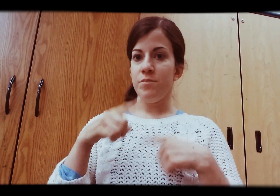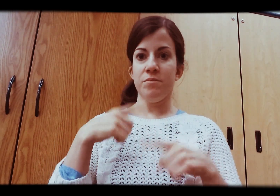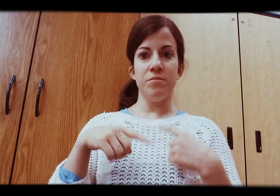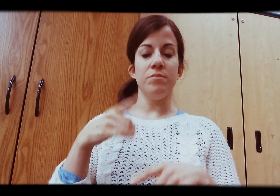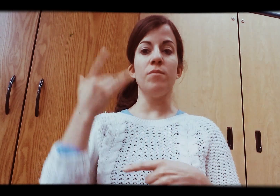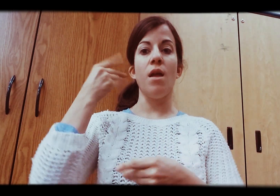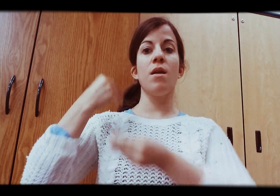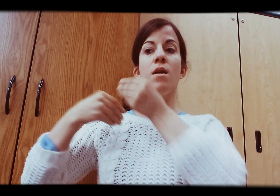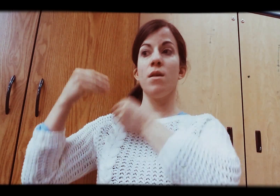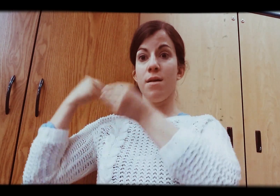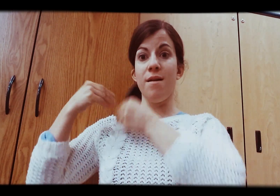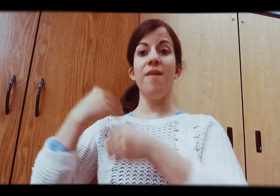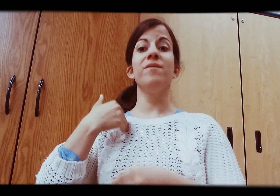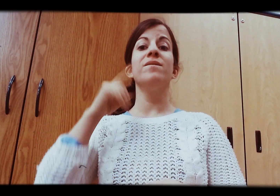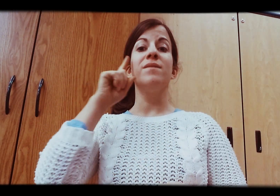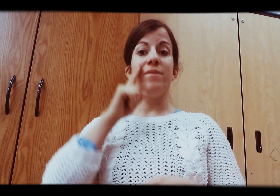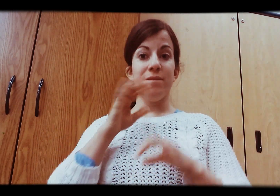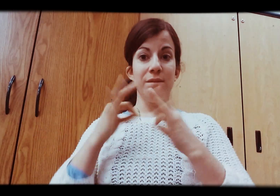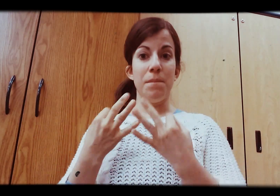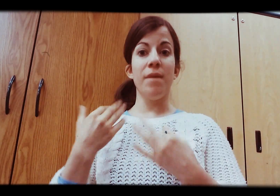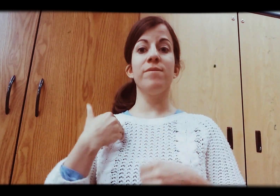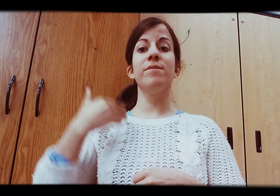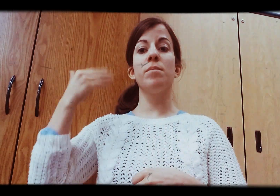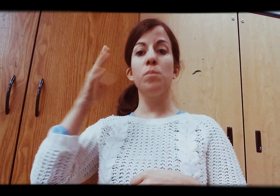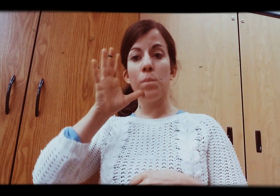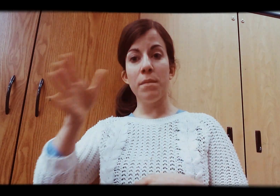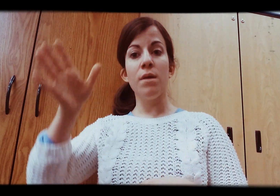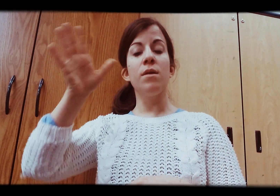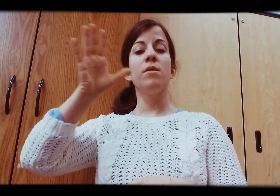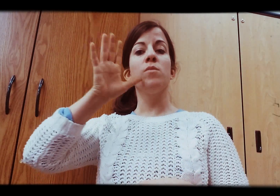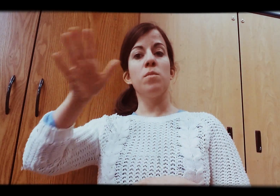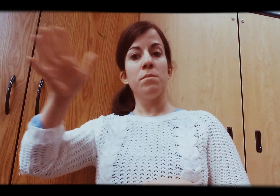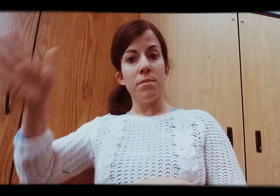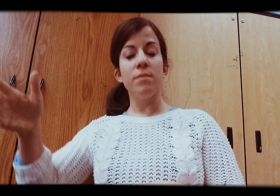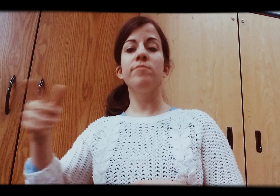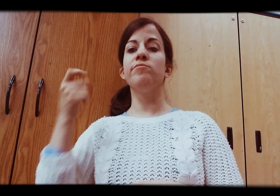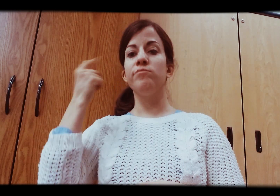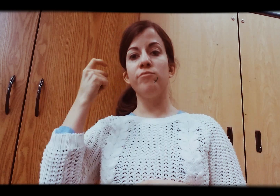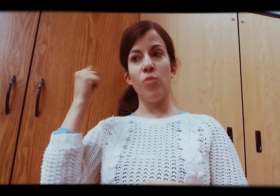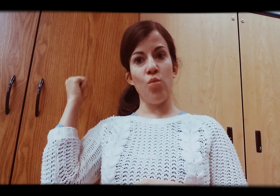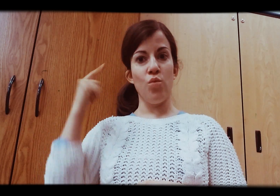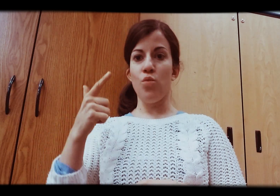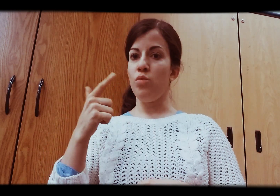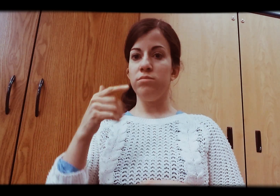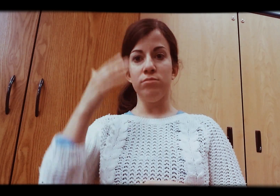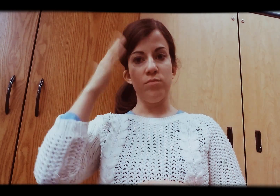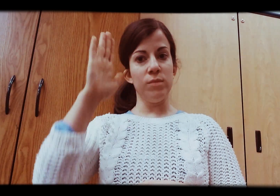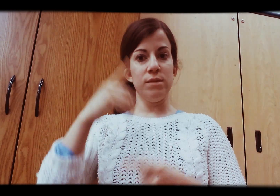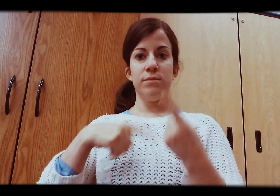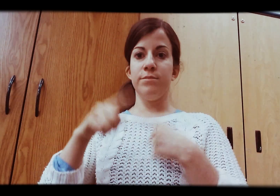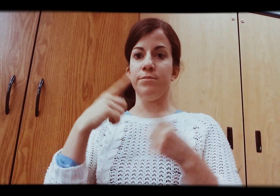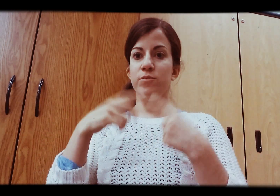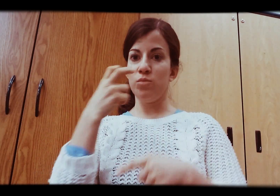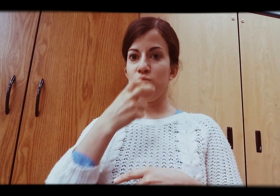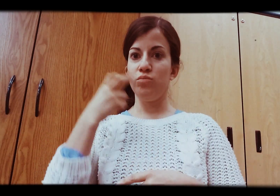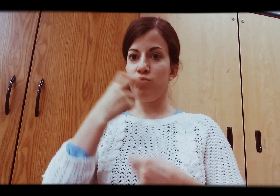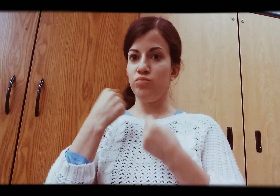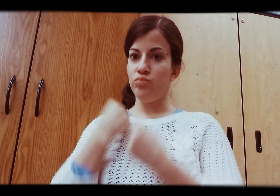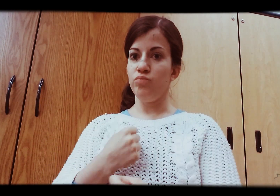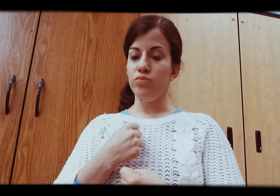Deafness runs in my family. My grandma and great grandma were deaf. All of my deaf relatives didn't know sign. They used oral approach only.